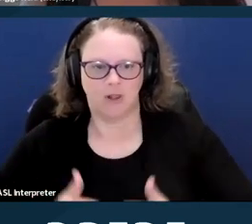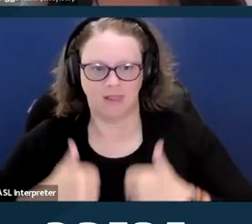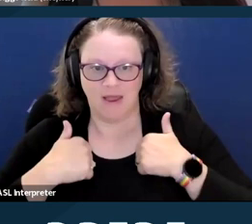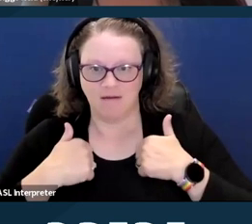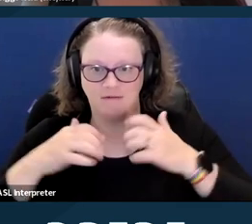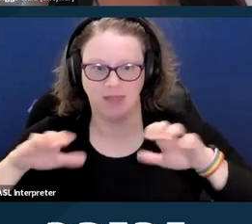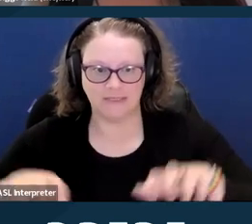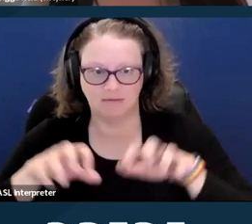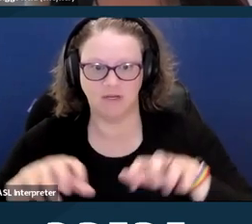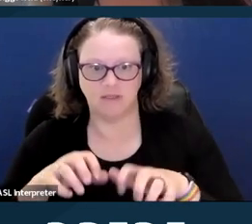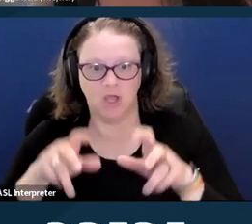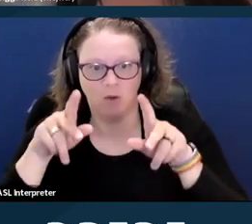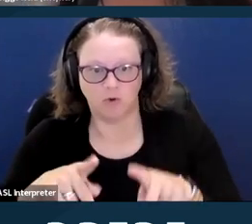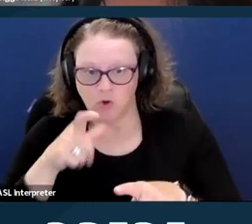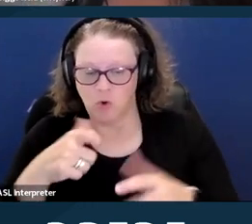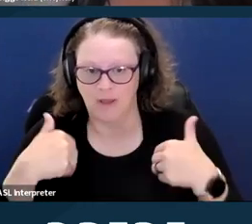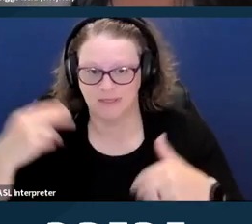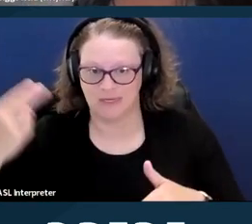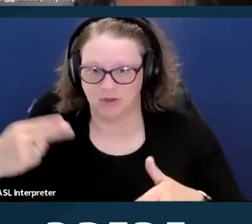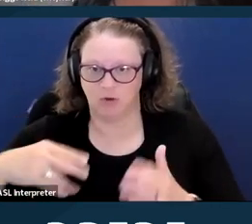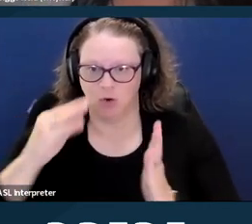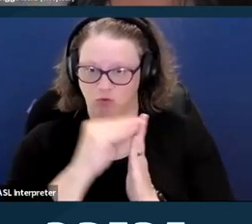or a person who is perceived by others as having such an impairment."